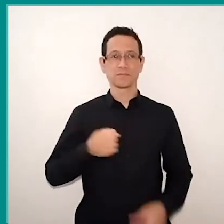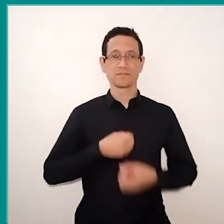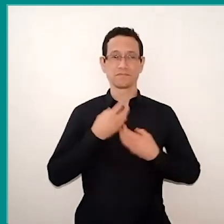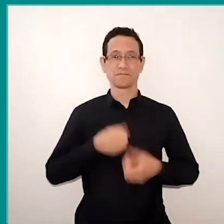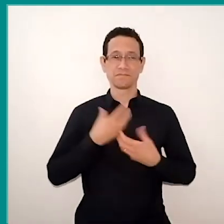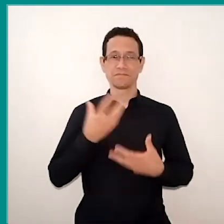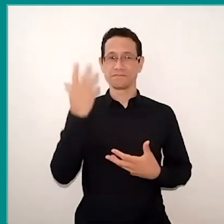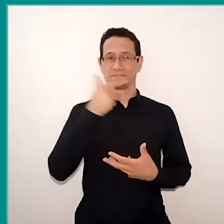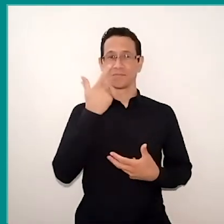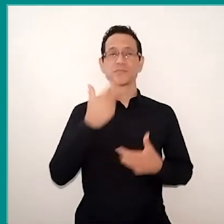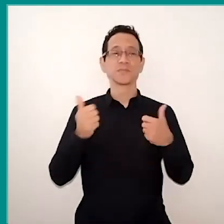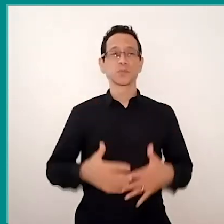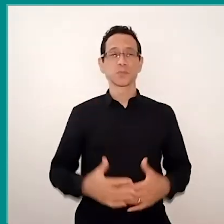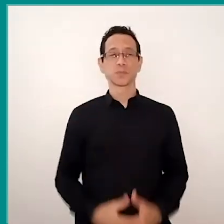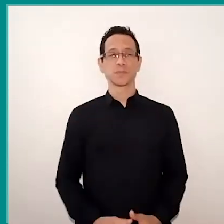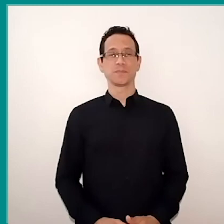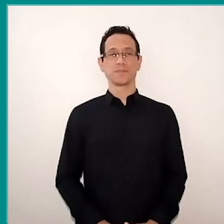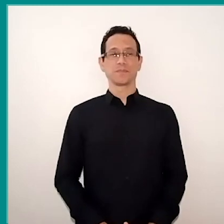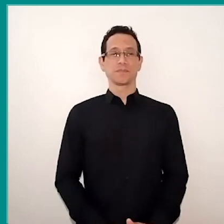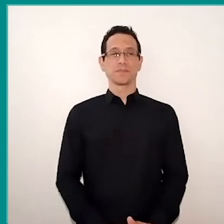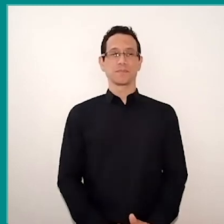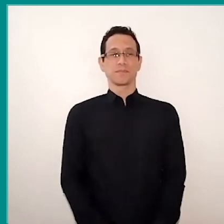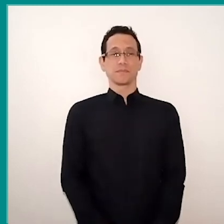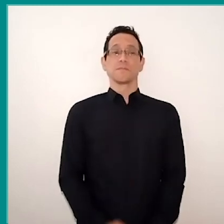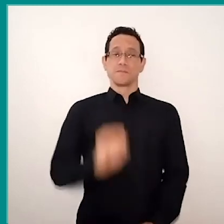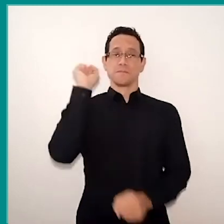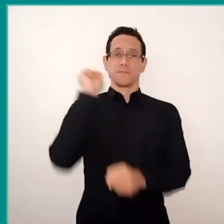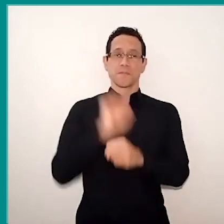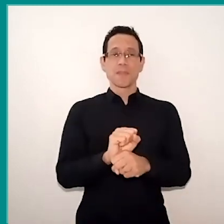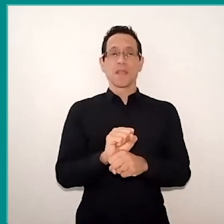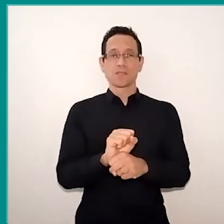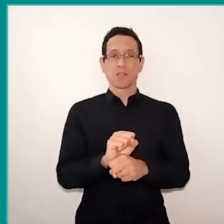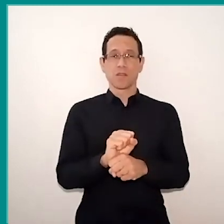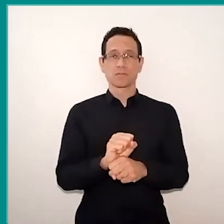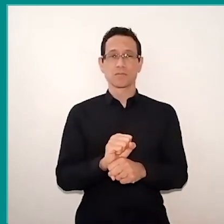He says the following: “I was standing in the middle of a prayer